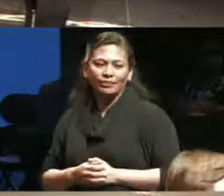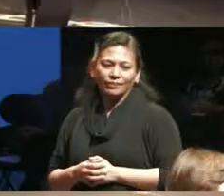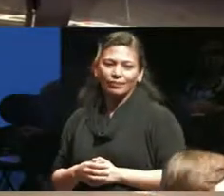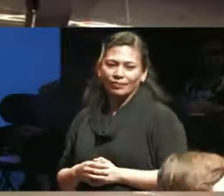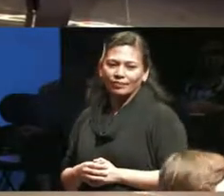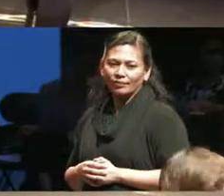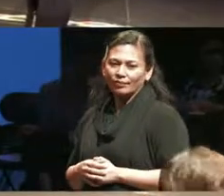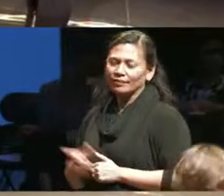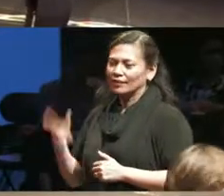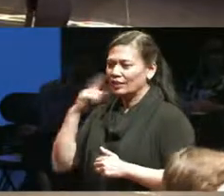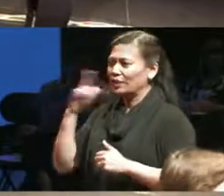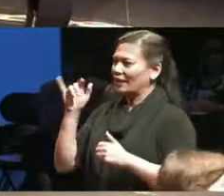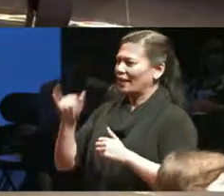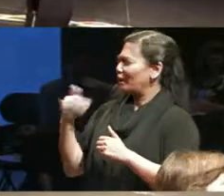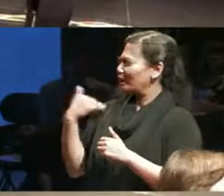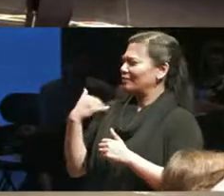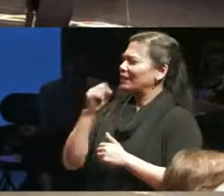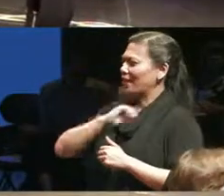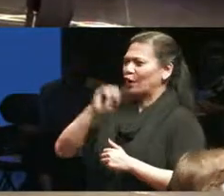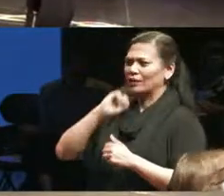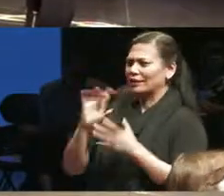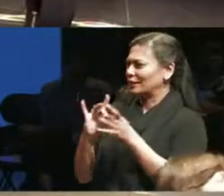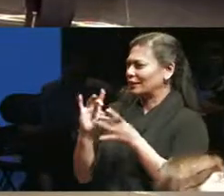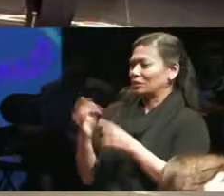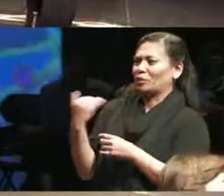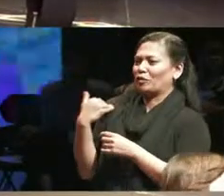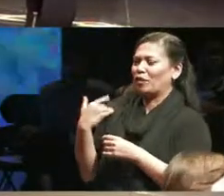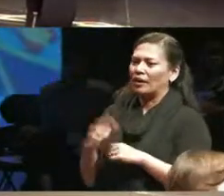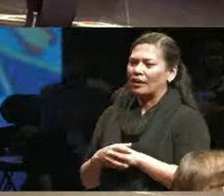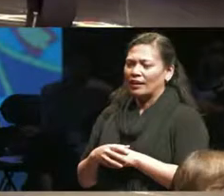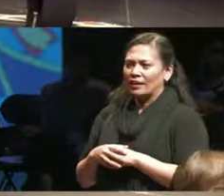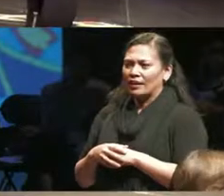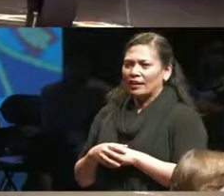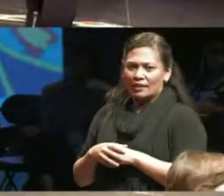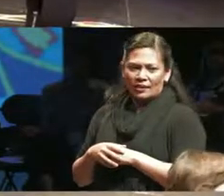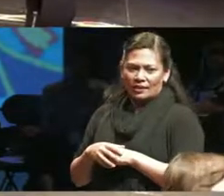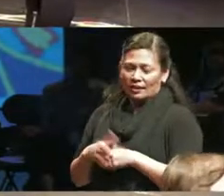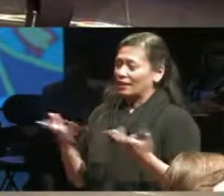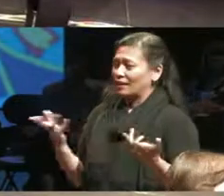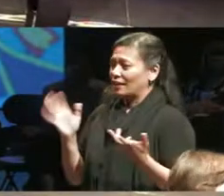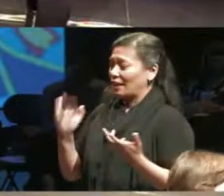what cyrus was talking about earlier with how the news of a a black man with